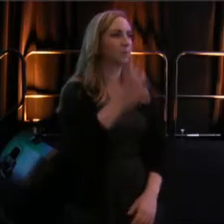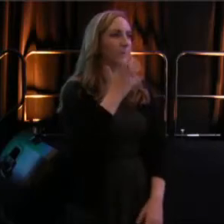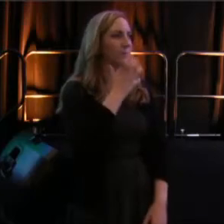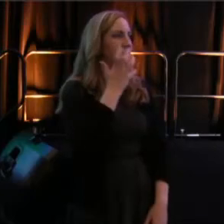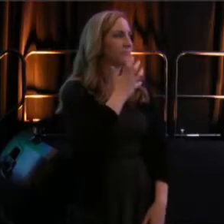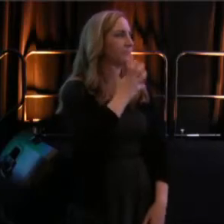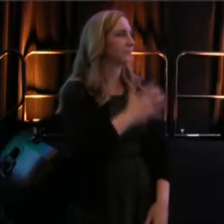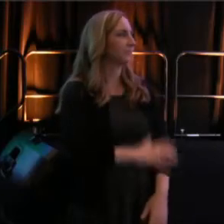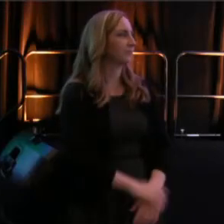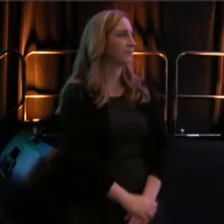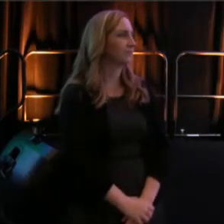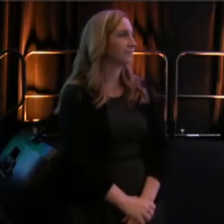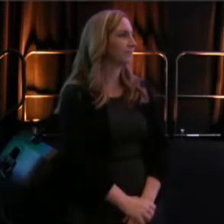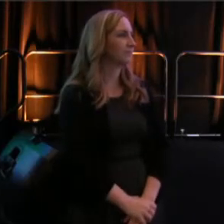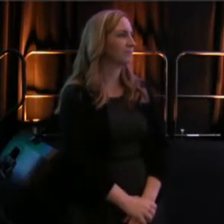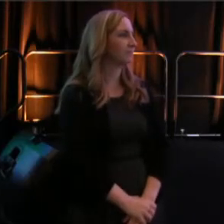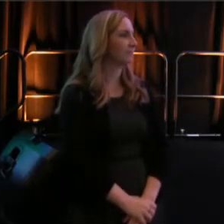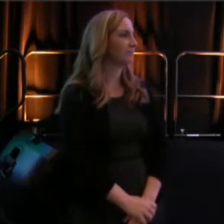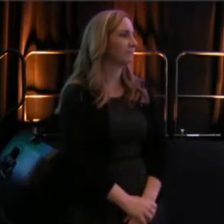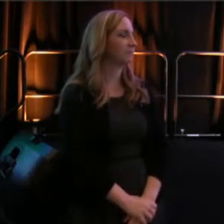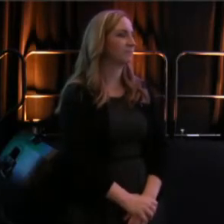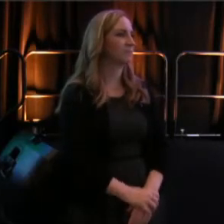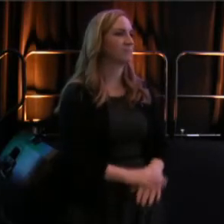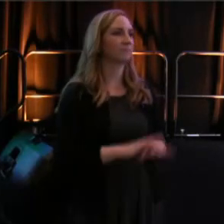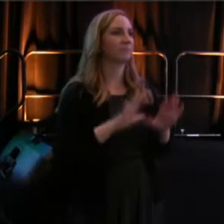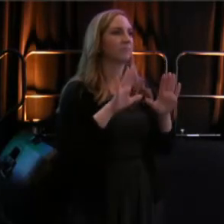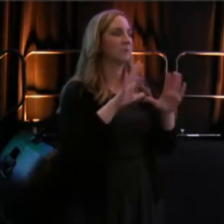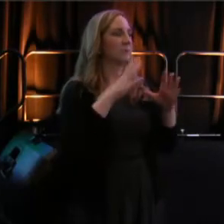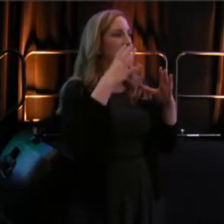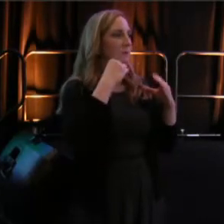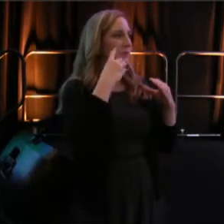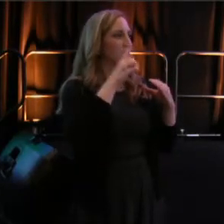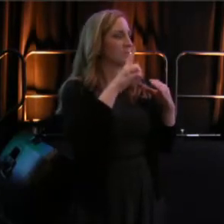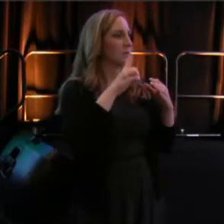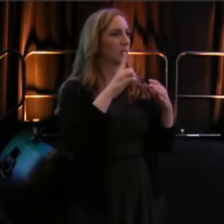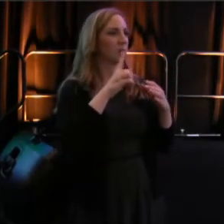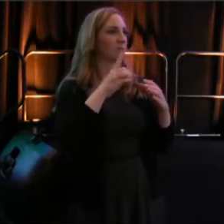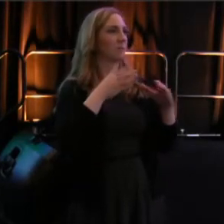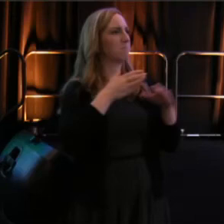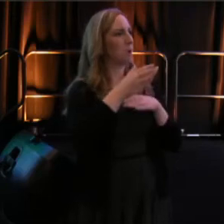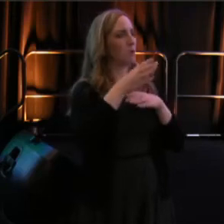I just--the rap on race, your experience in the post "ground on which I stand" conversation,